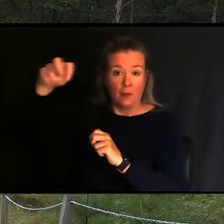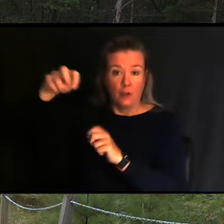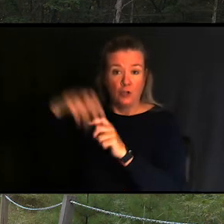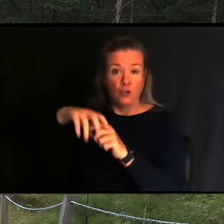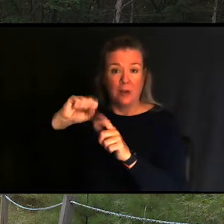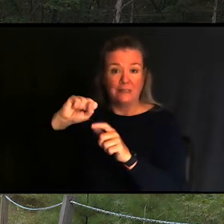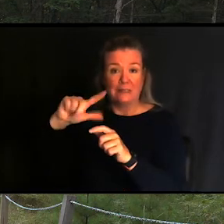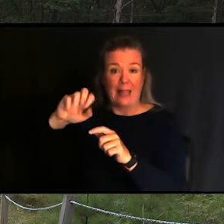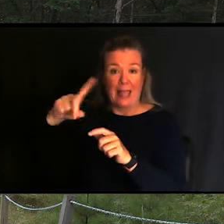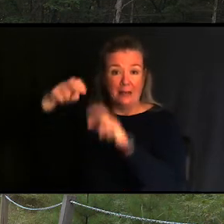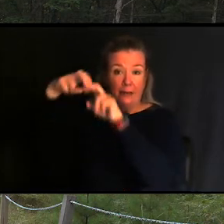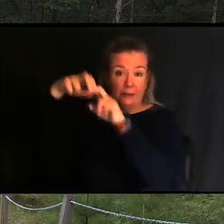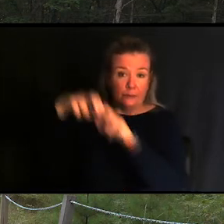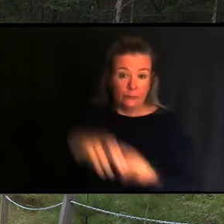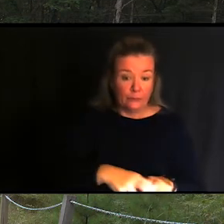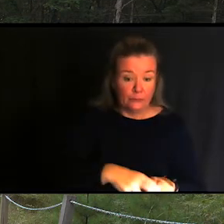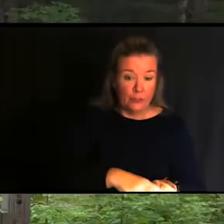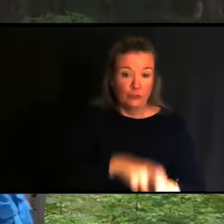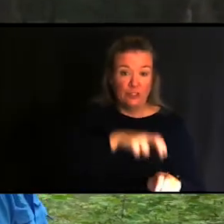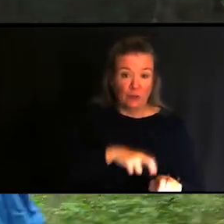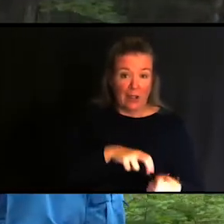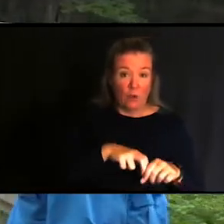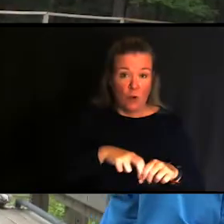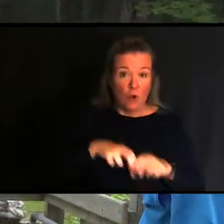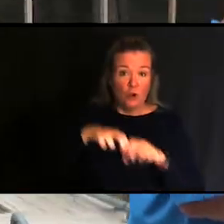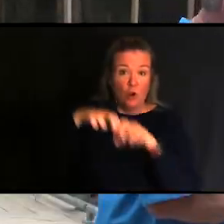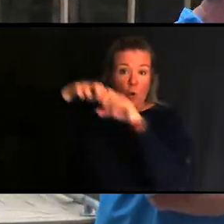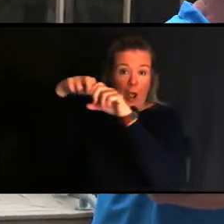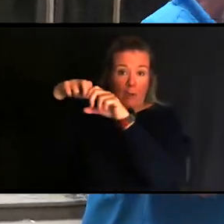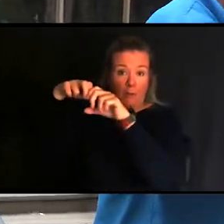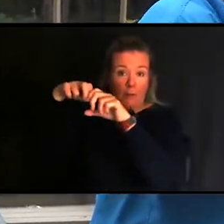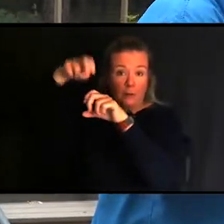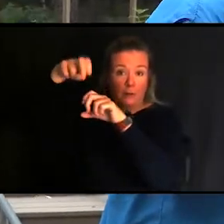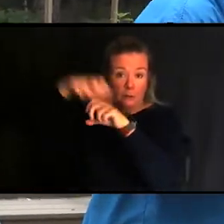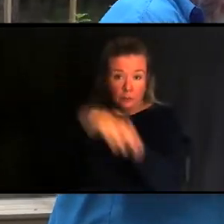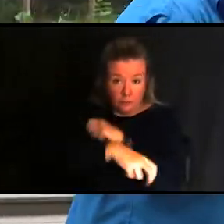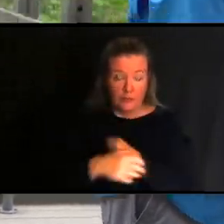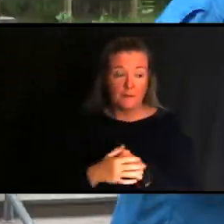the way down, transfer out of the sled, back into your assistive device and there's a complete